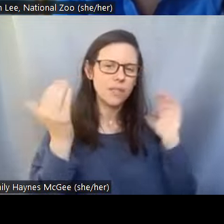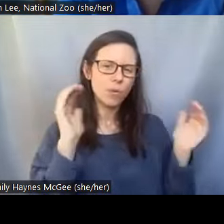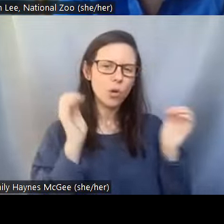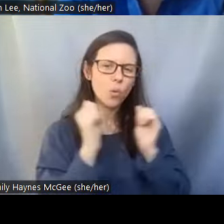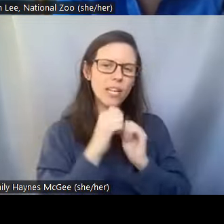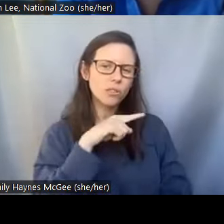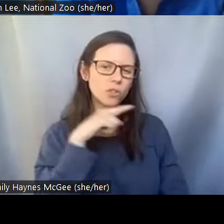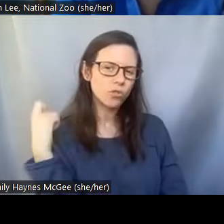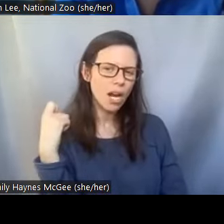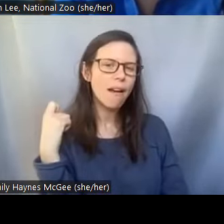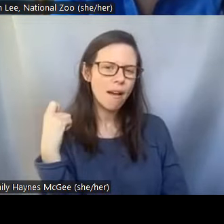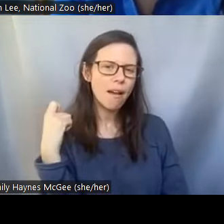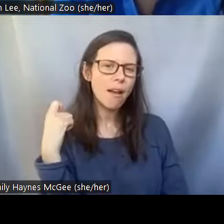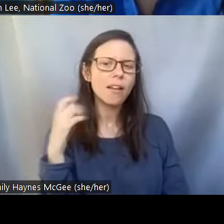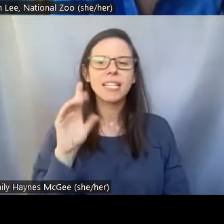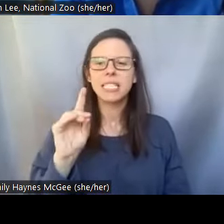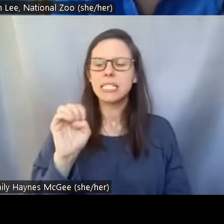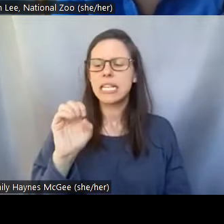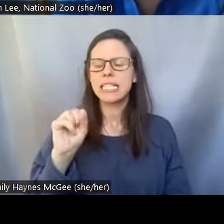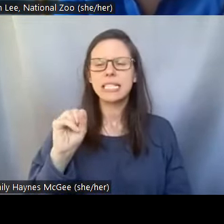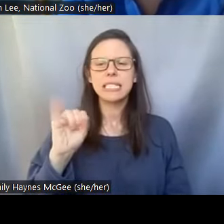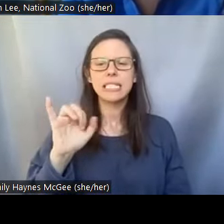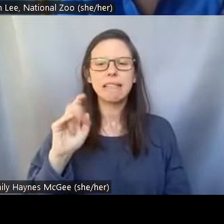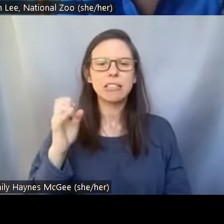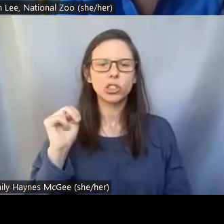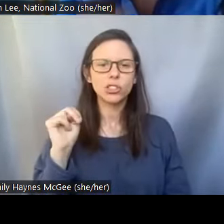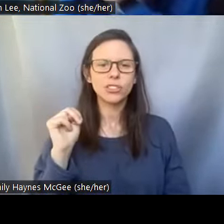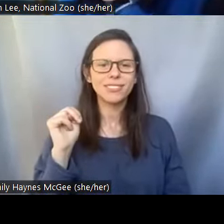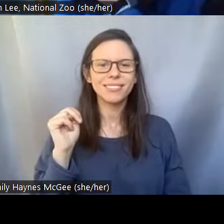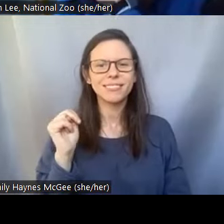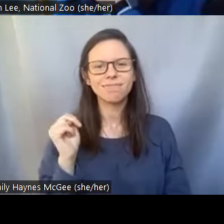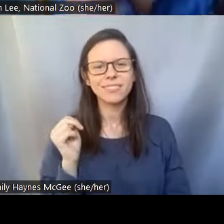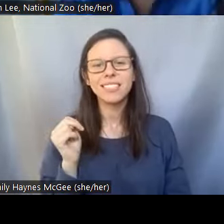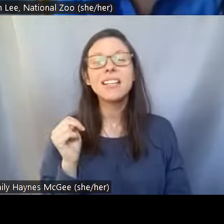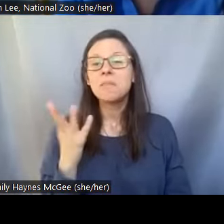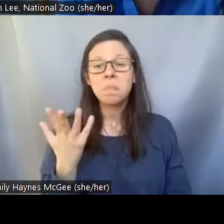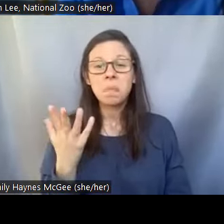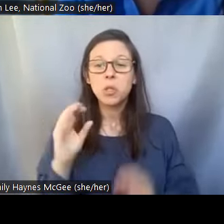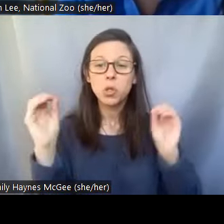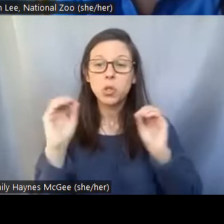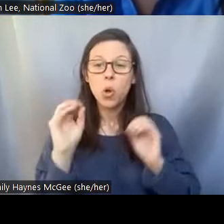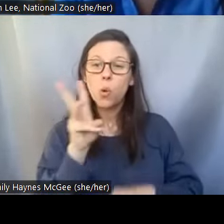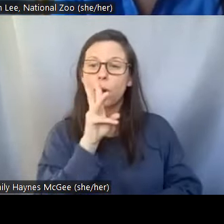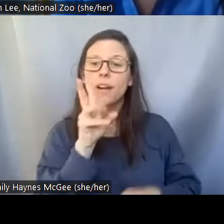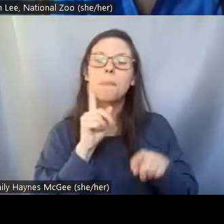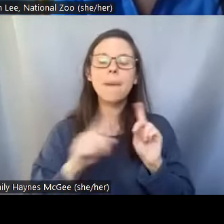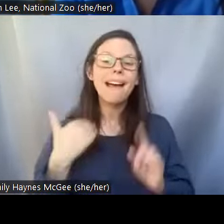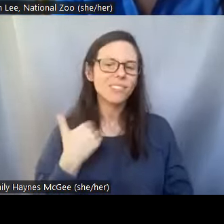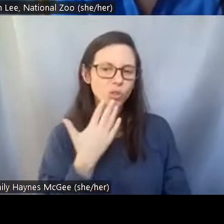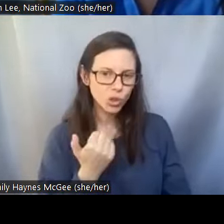technique because even though in this case we don't have water but we have sugar and sugar